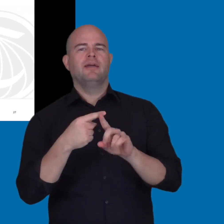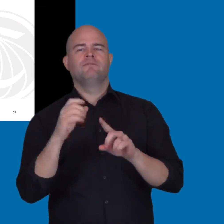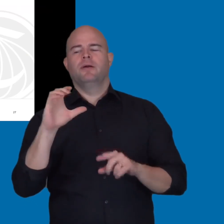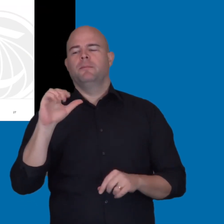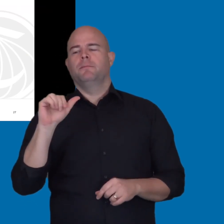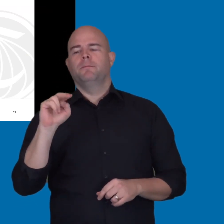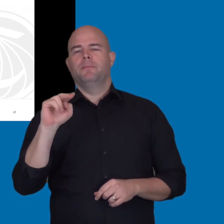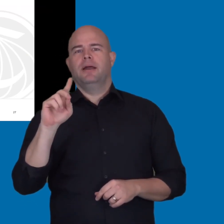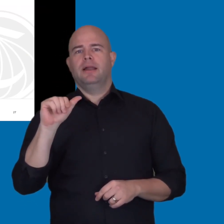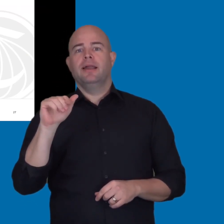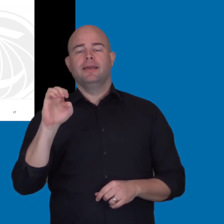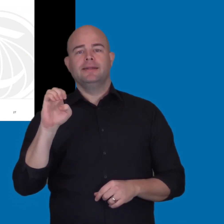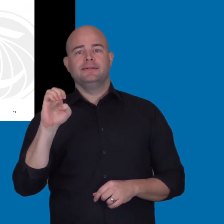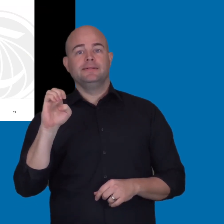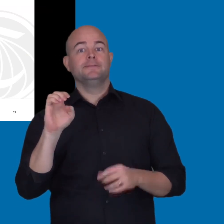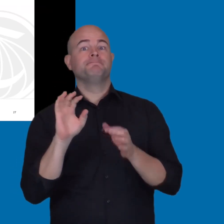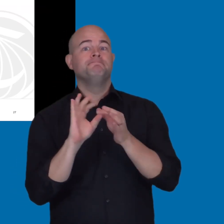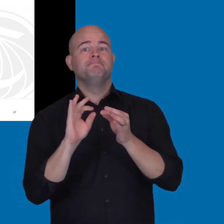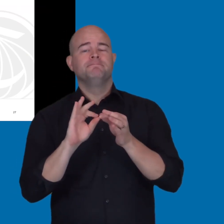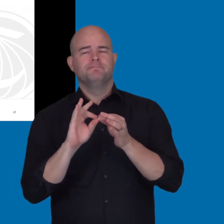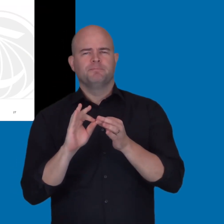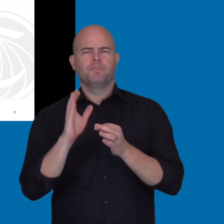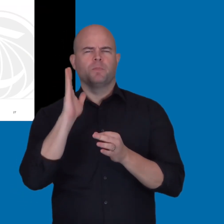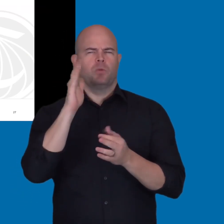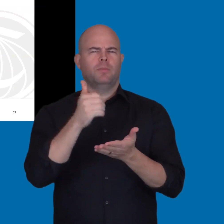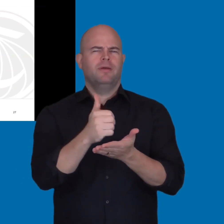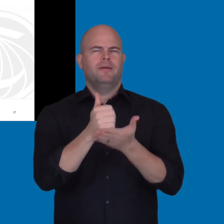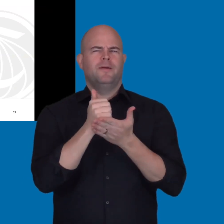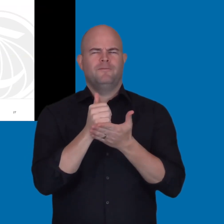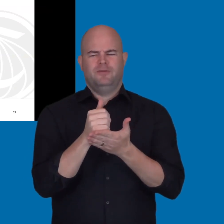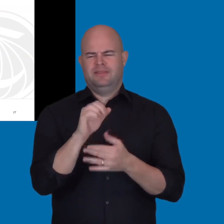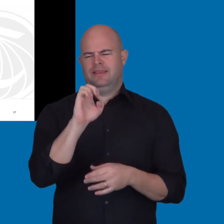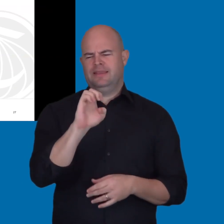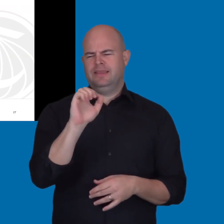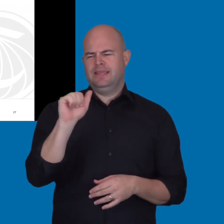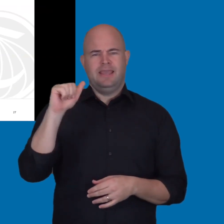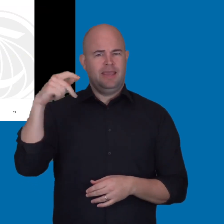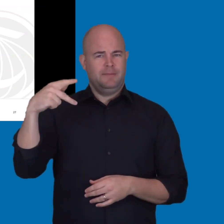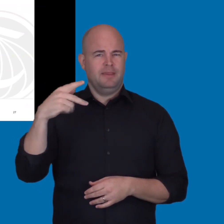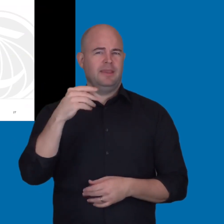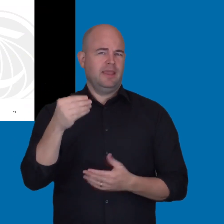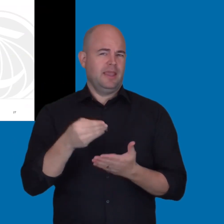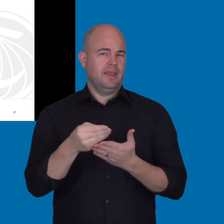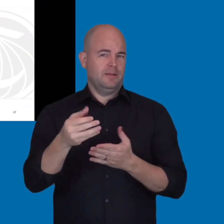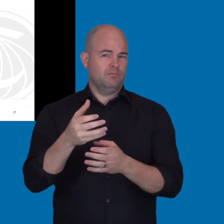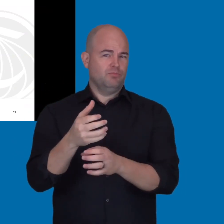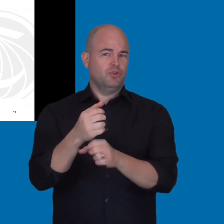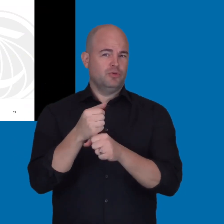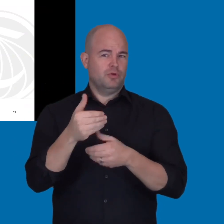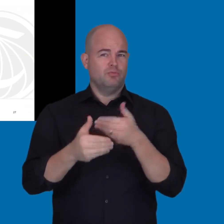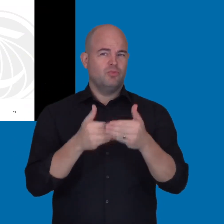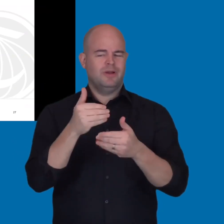Hi, Tom. We just got on in the chat. It's by Candice Metson [assumed spelling]. It would be helpful to have this EEAAP